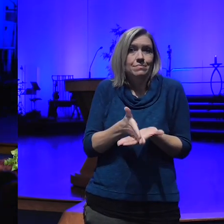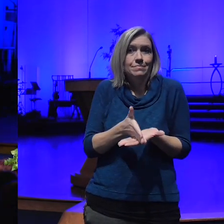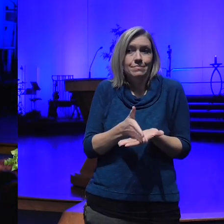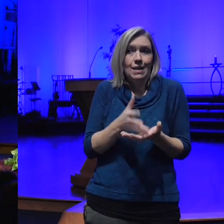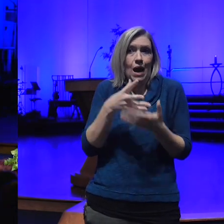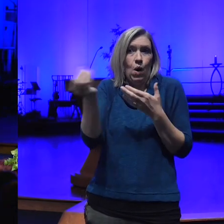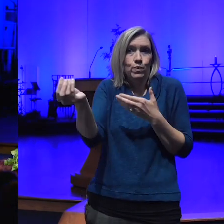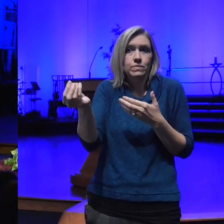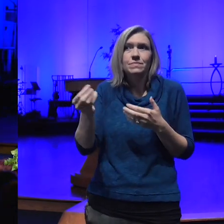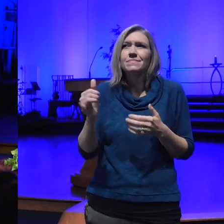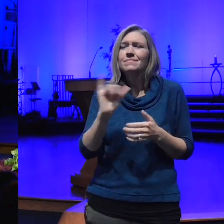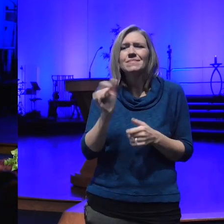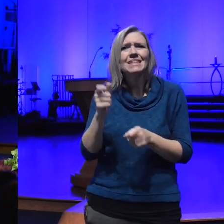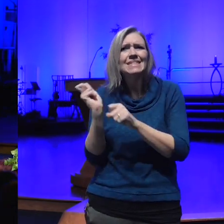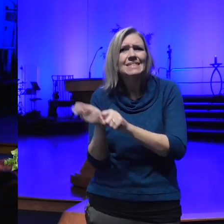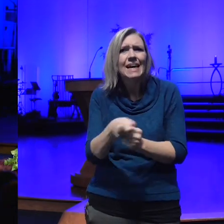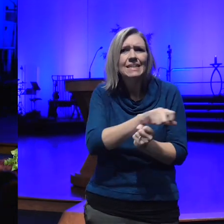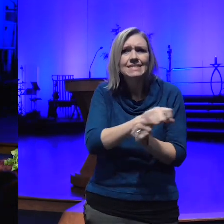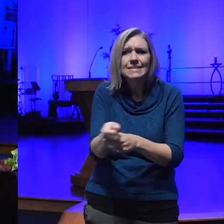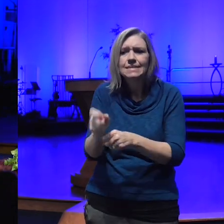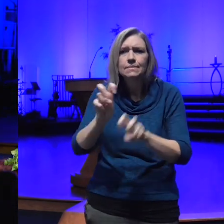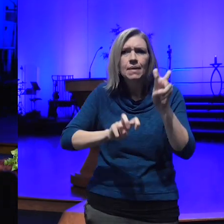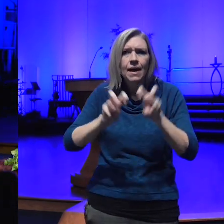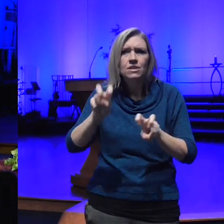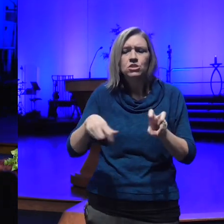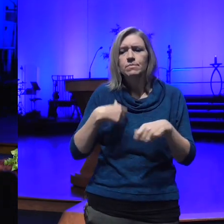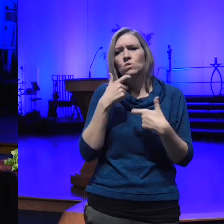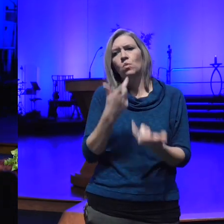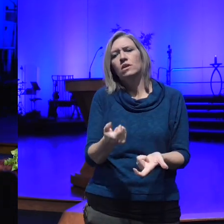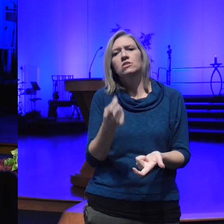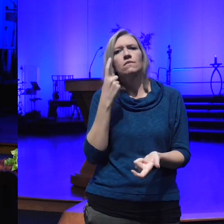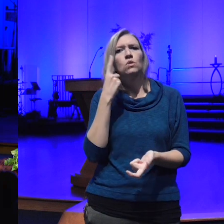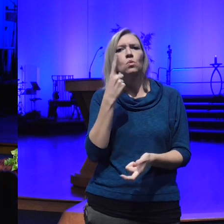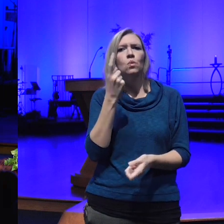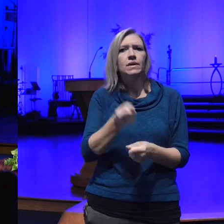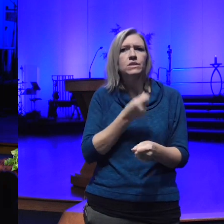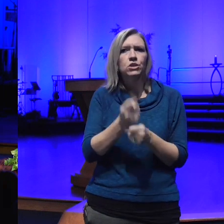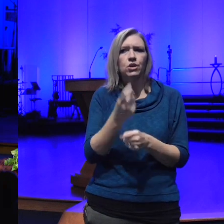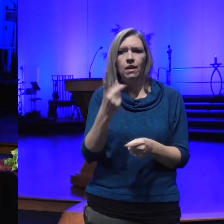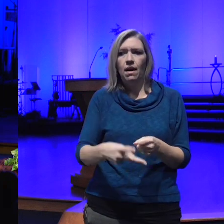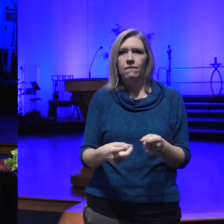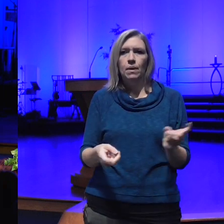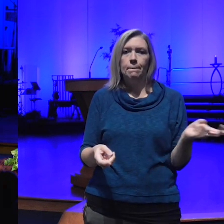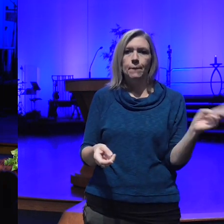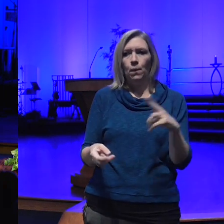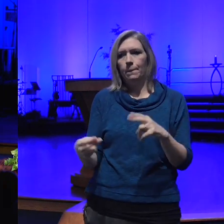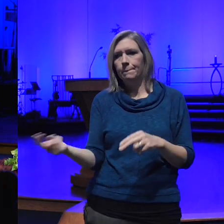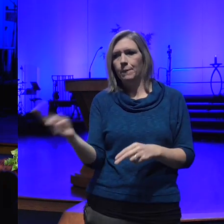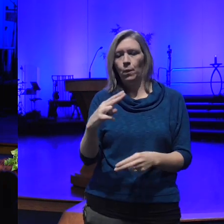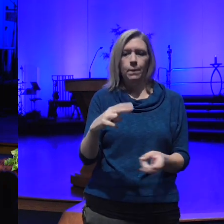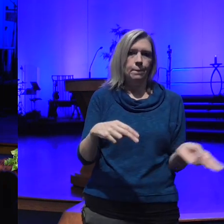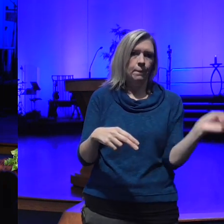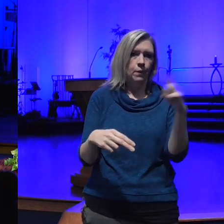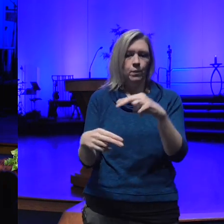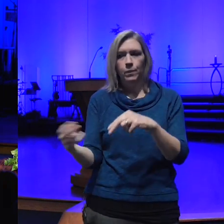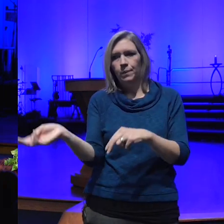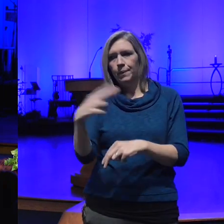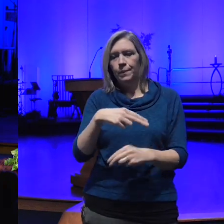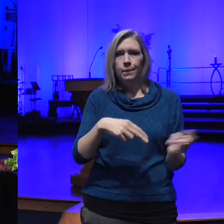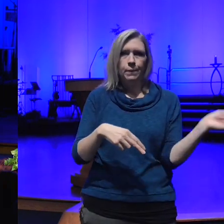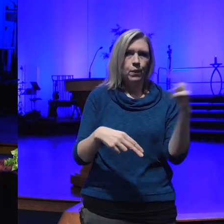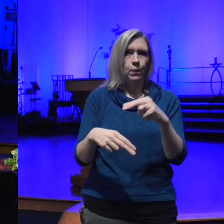match that I've been watching for for a year and a half boop boop boop boop and on both sides if you